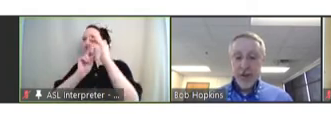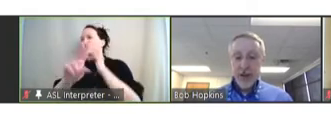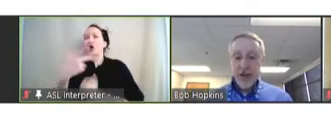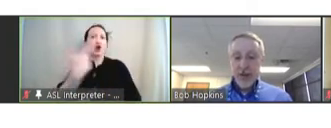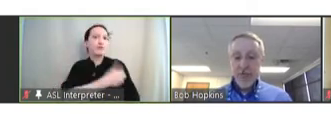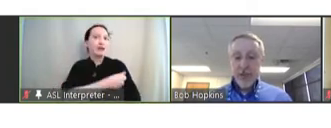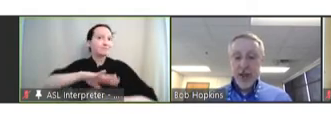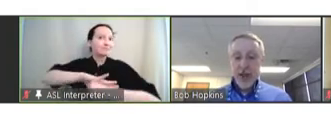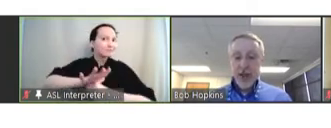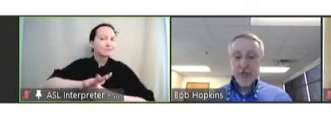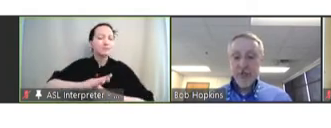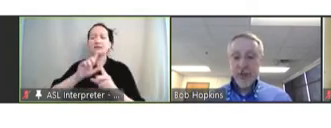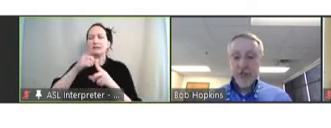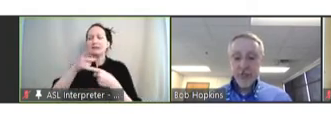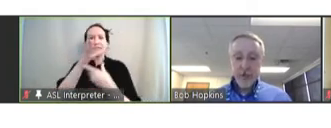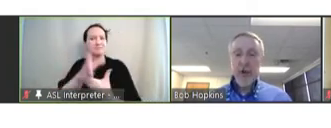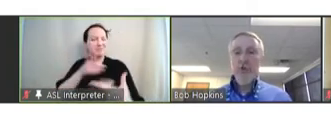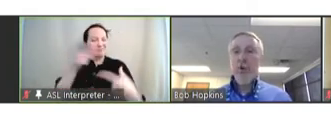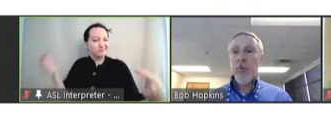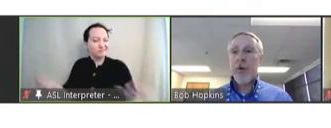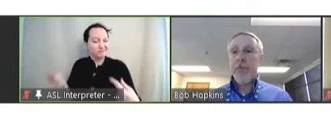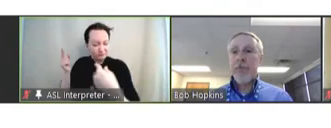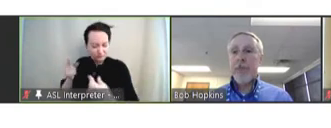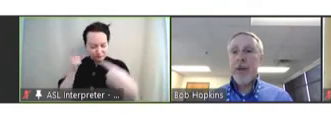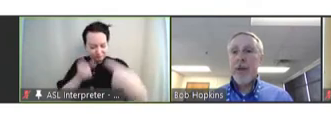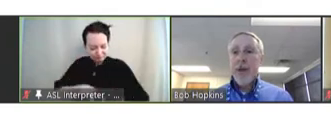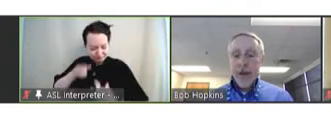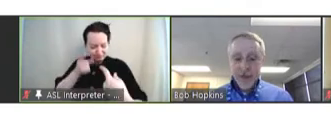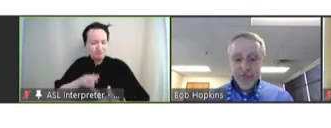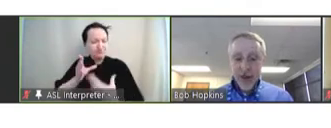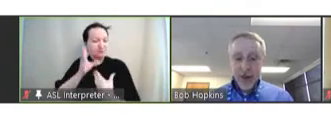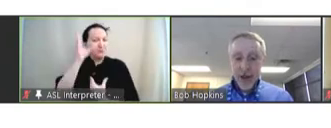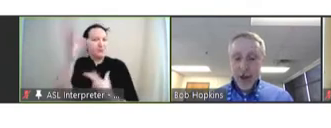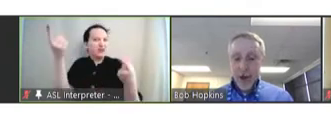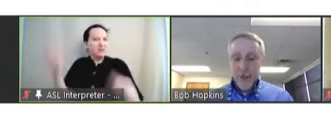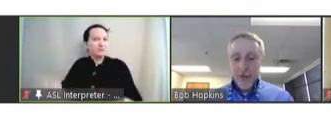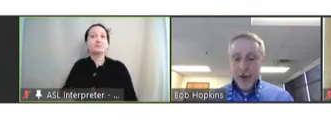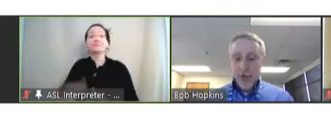and some of the challenges we'll face as we go forward. And finally, I'll wrap the panel with